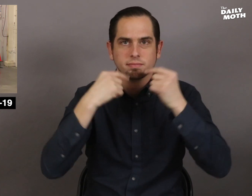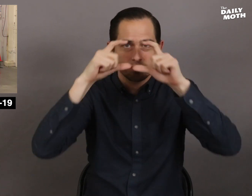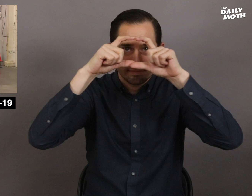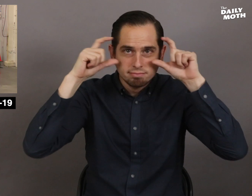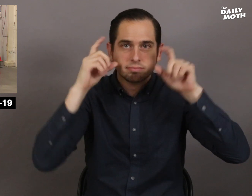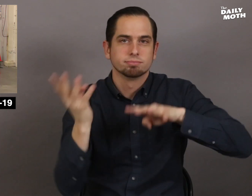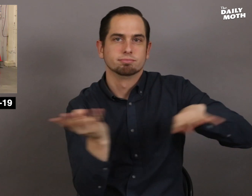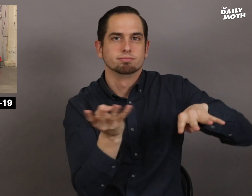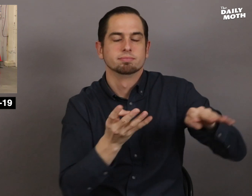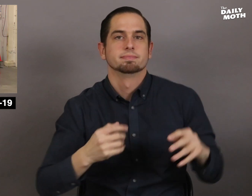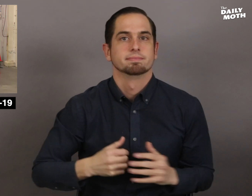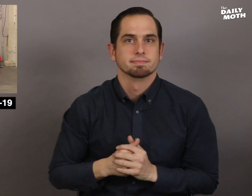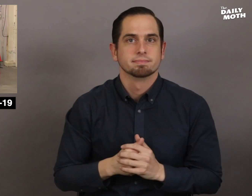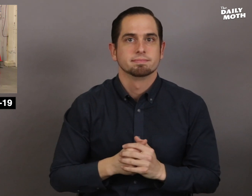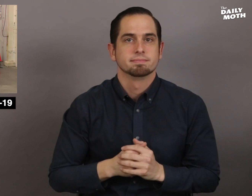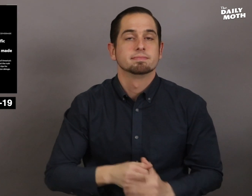production facility.